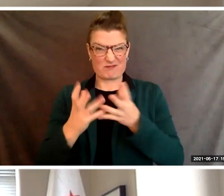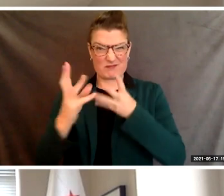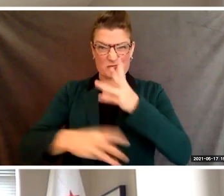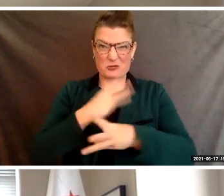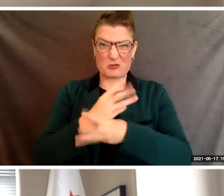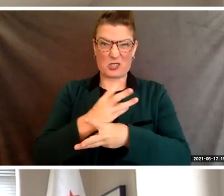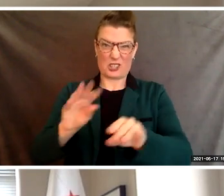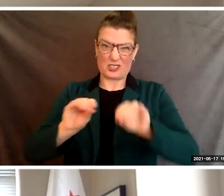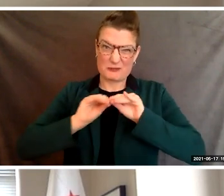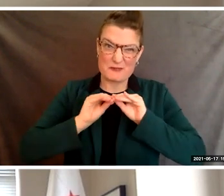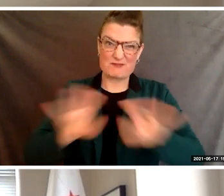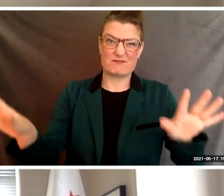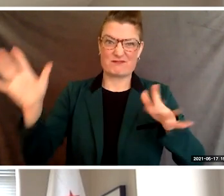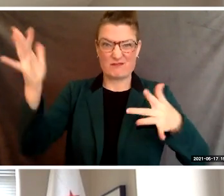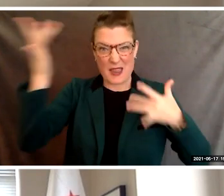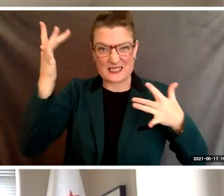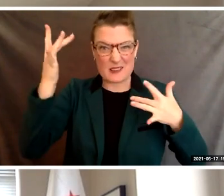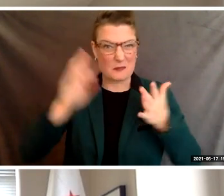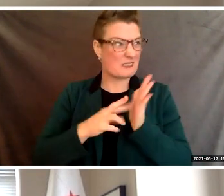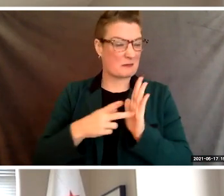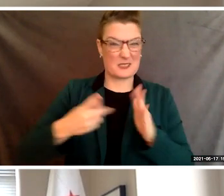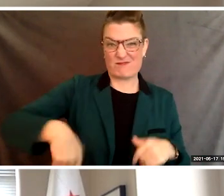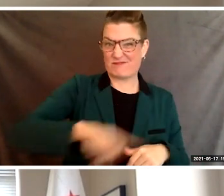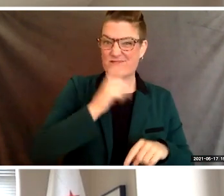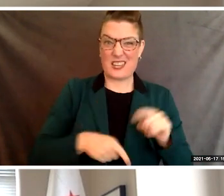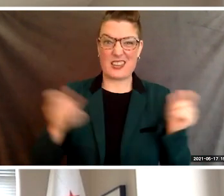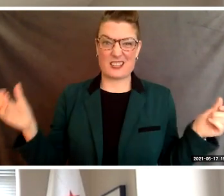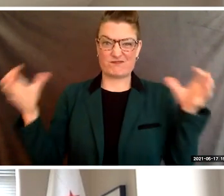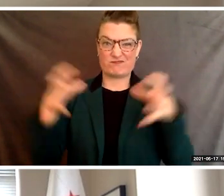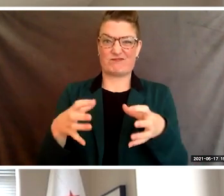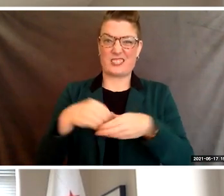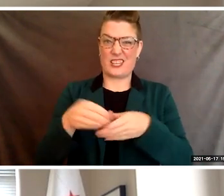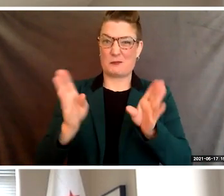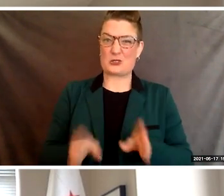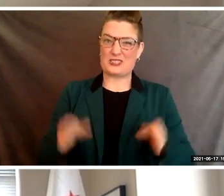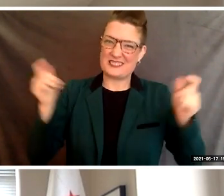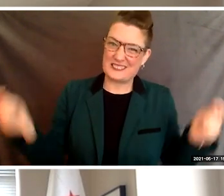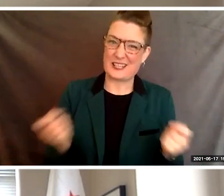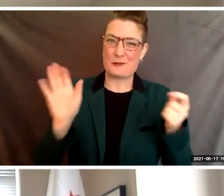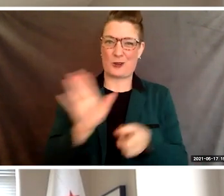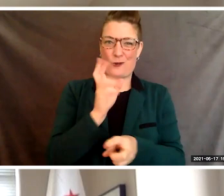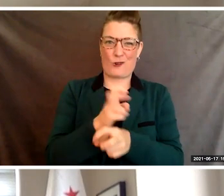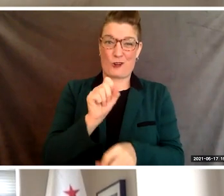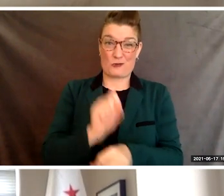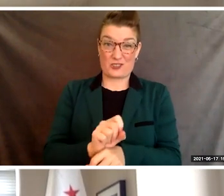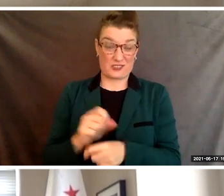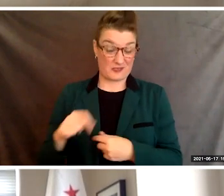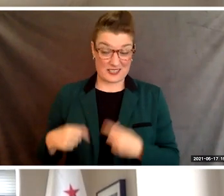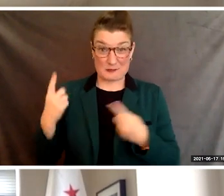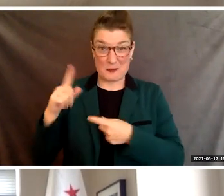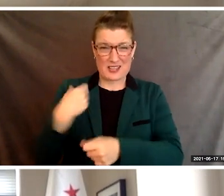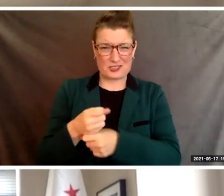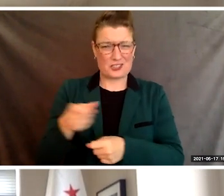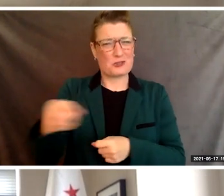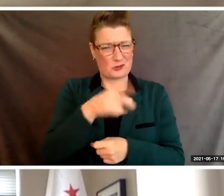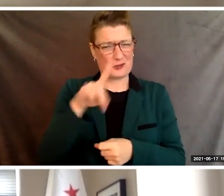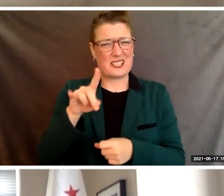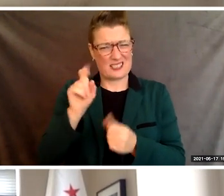from gathering in person to celebrate your accomplishments. This past year, you have had to overcome great adversity.